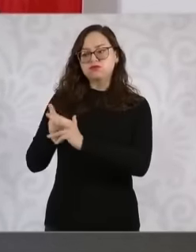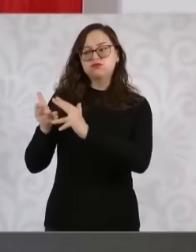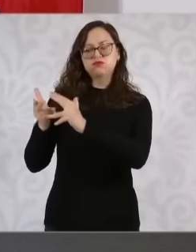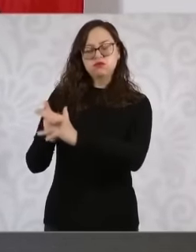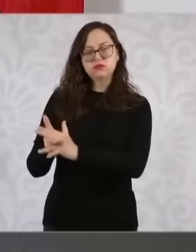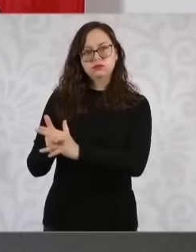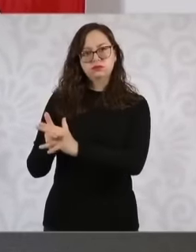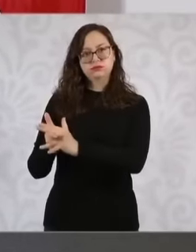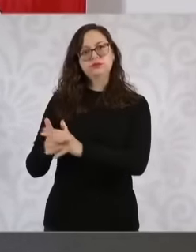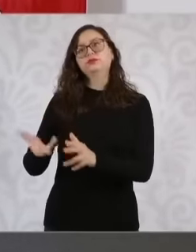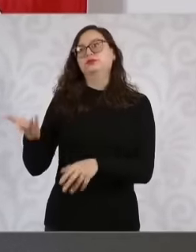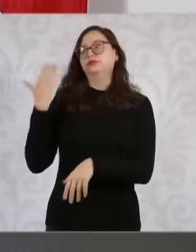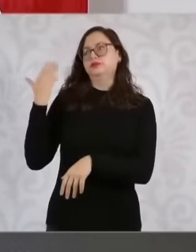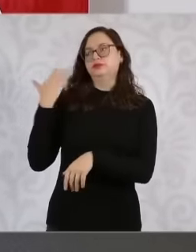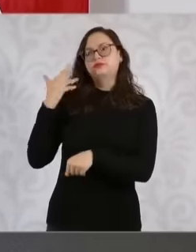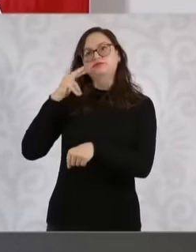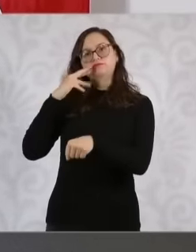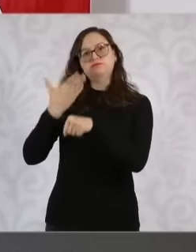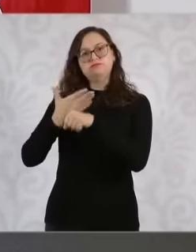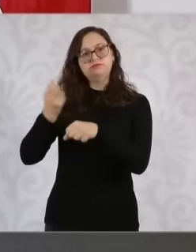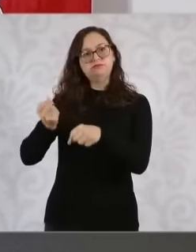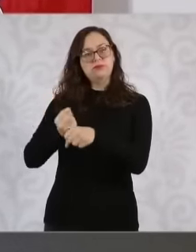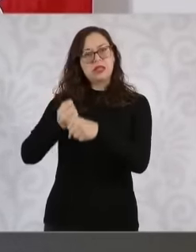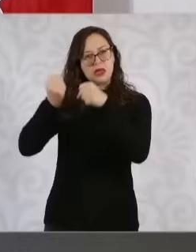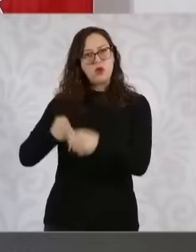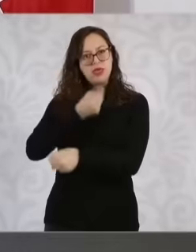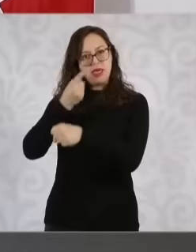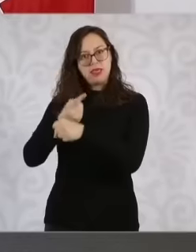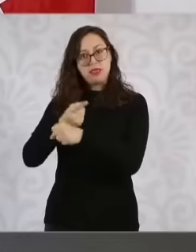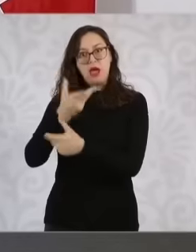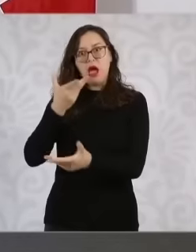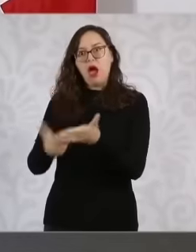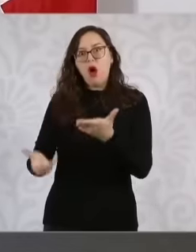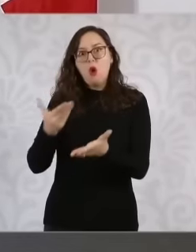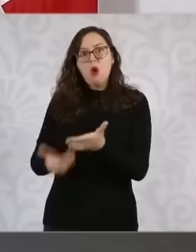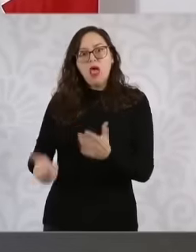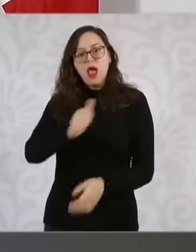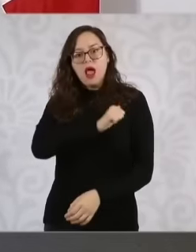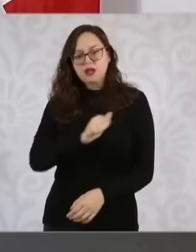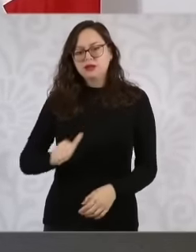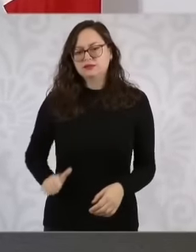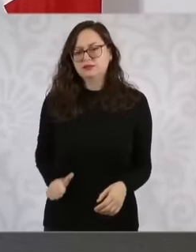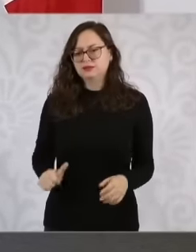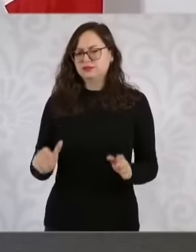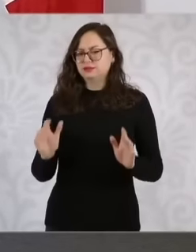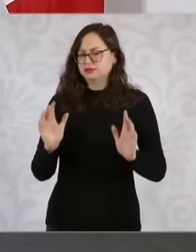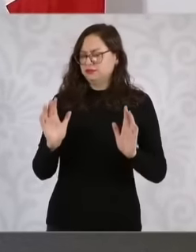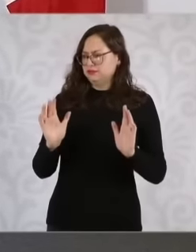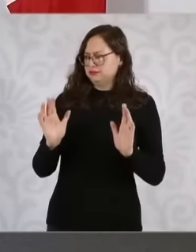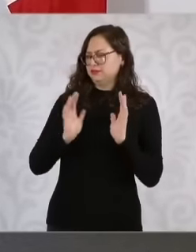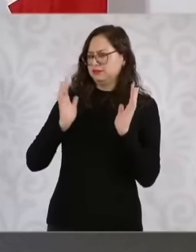have all the information then So The secretary of security and defense